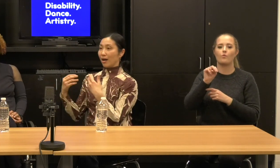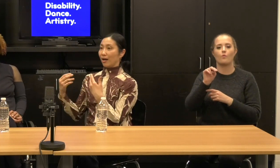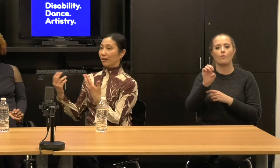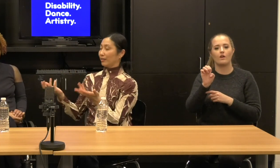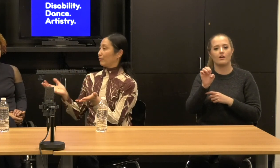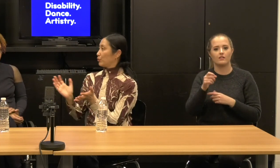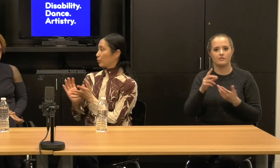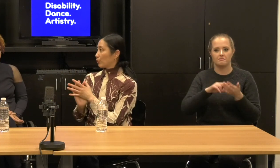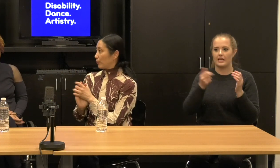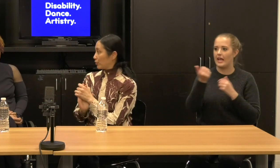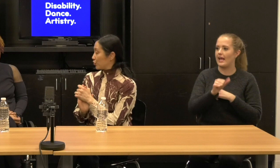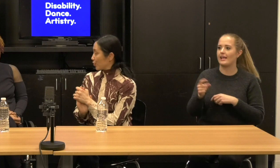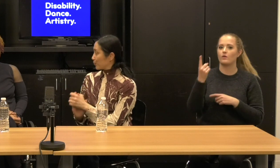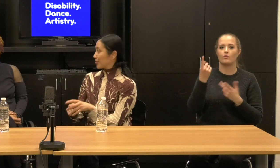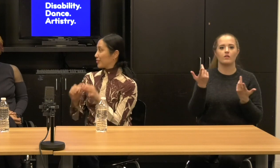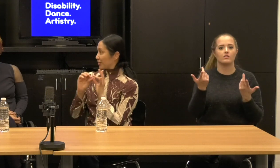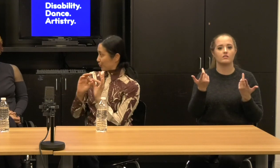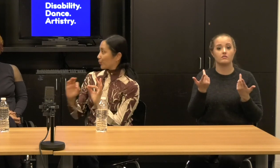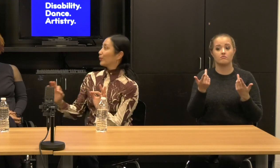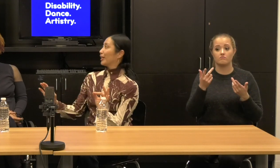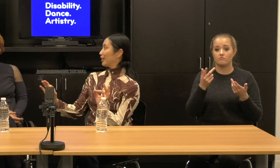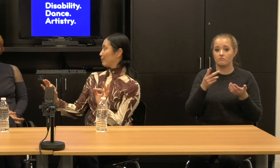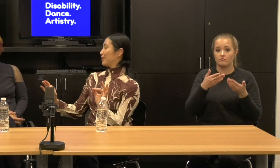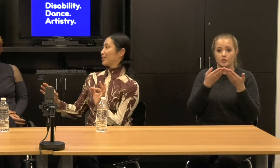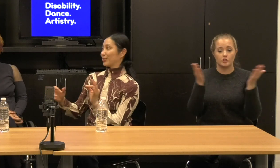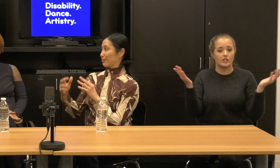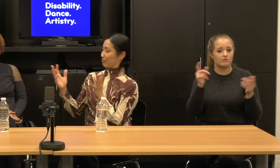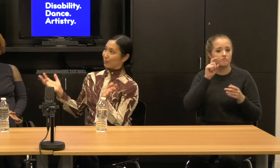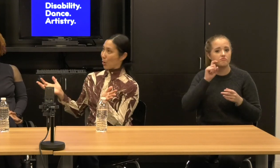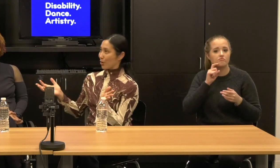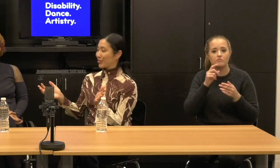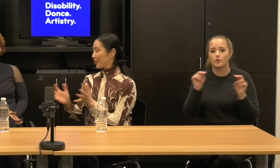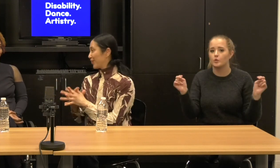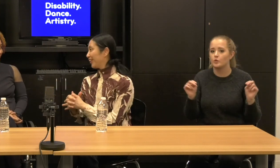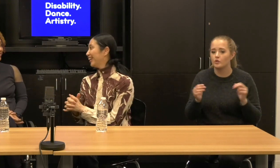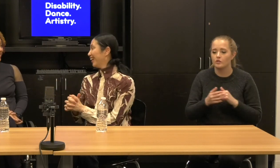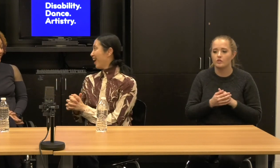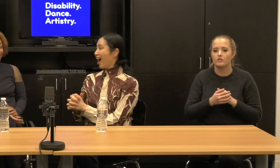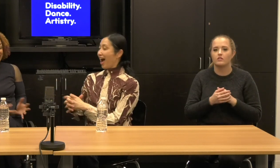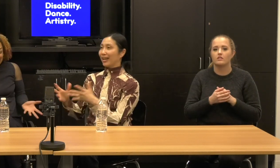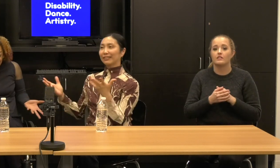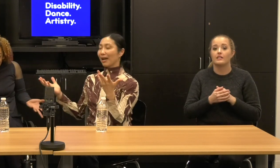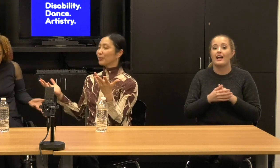A, if you don't know who bill t Jones is? Google him. He a big boss here.